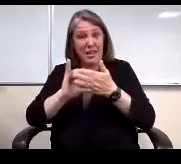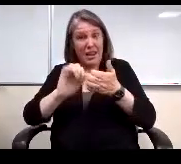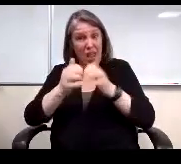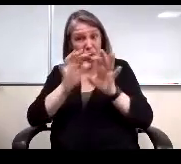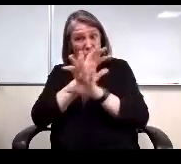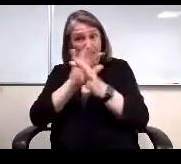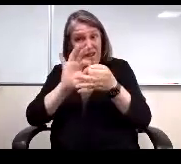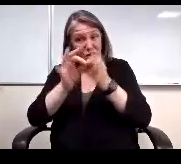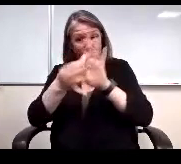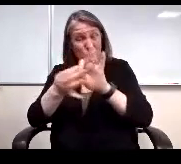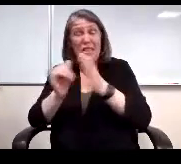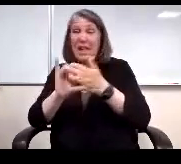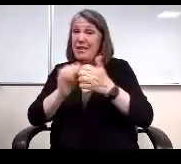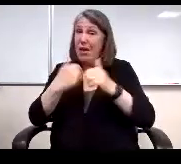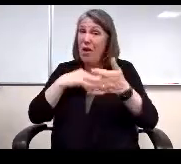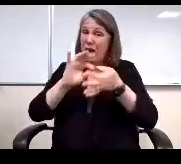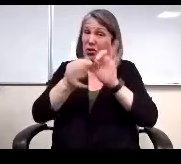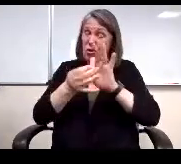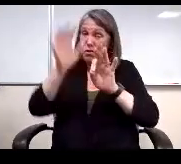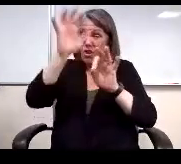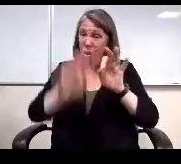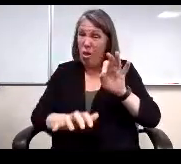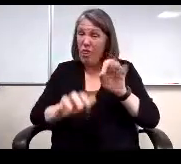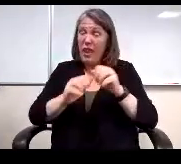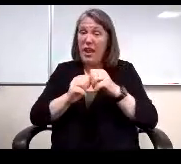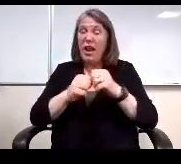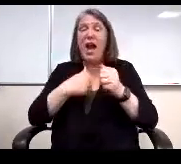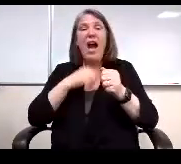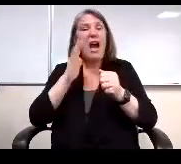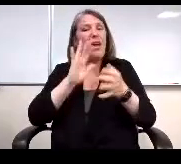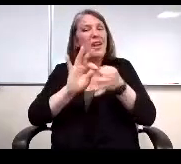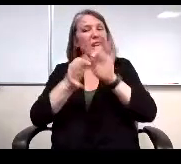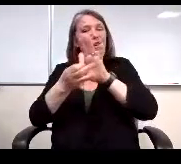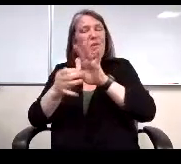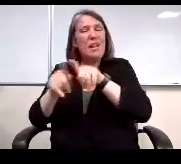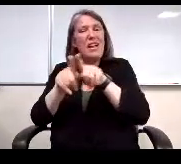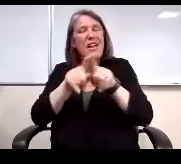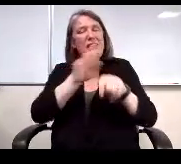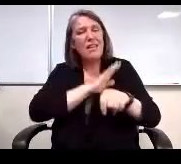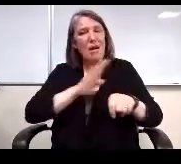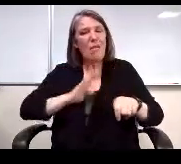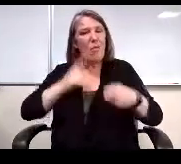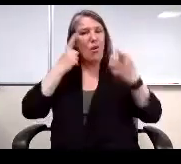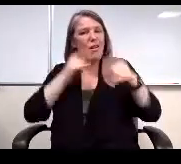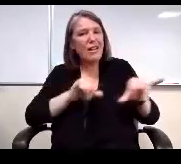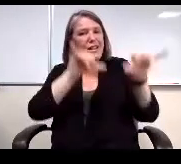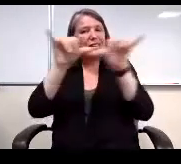Do we want that's the way I interpret the whole thing? It's up to them as the board consensus,